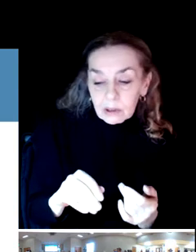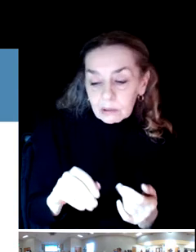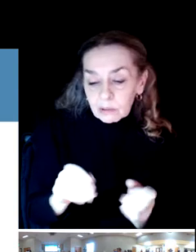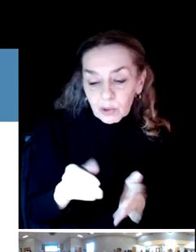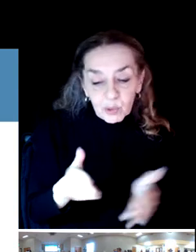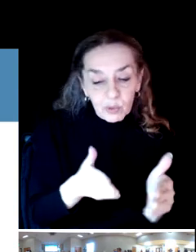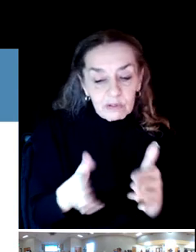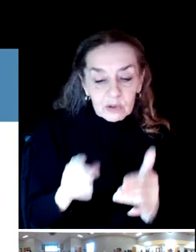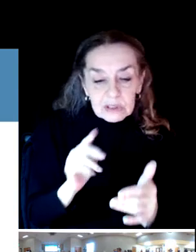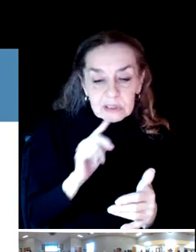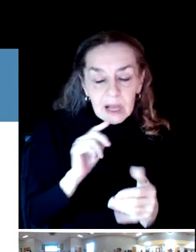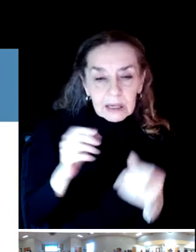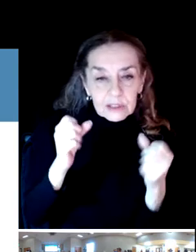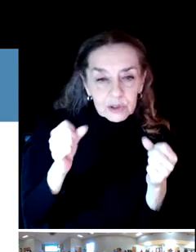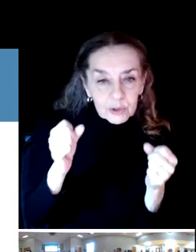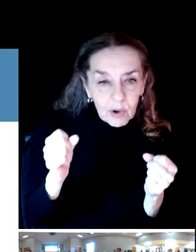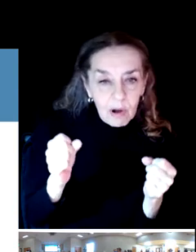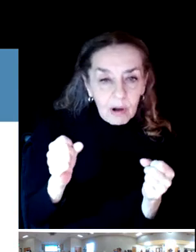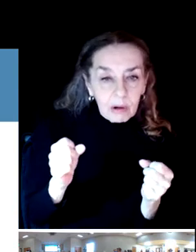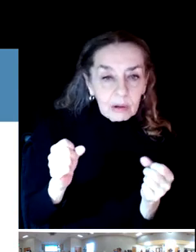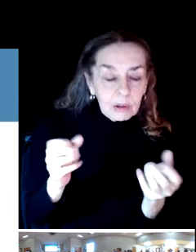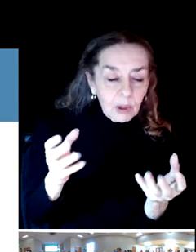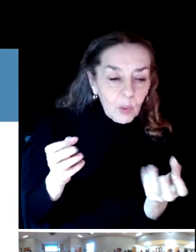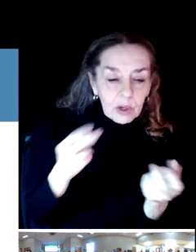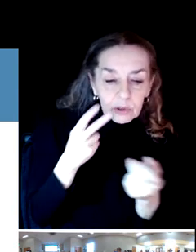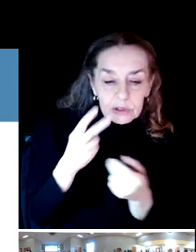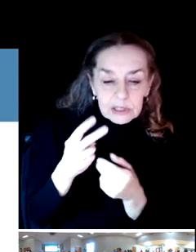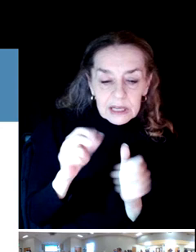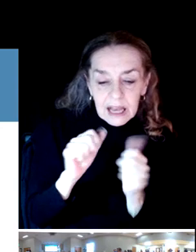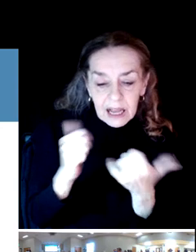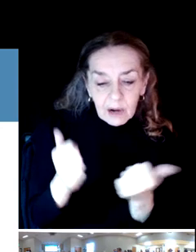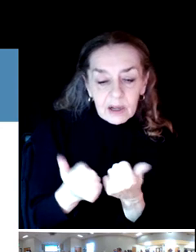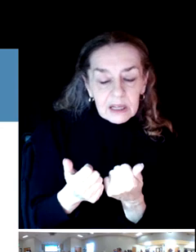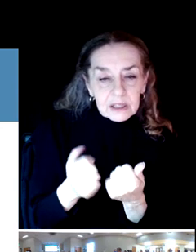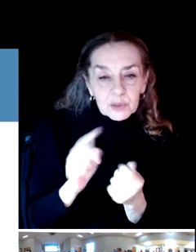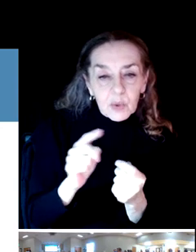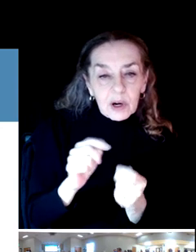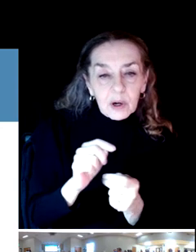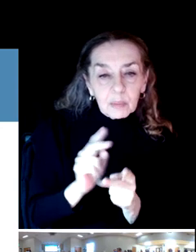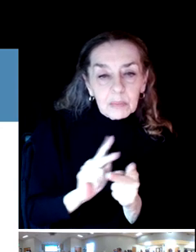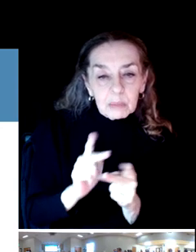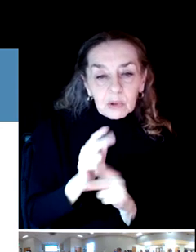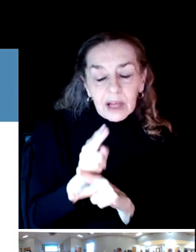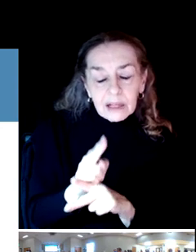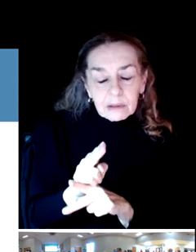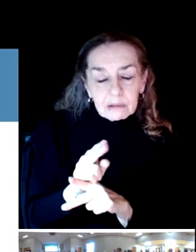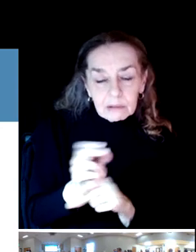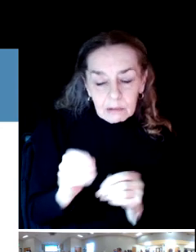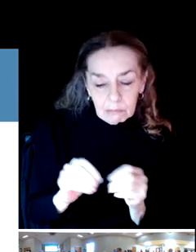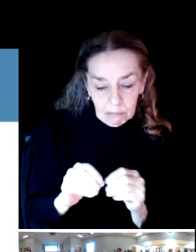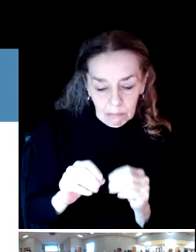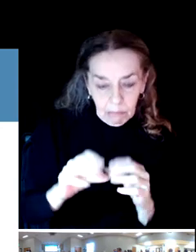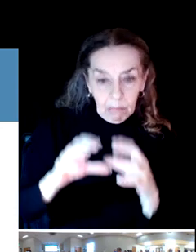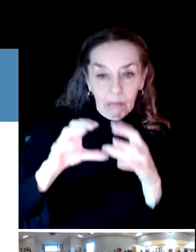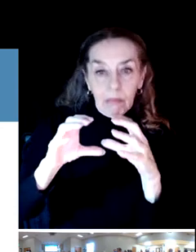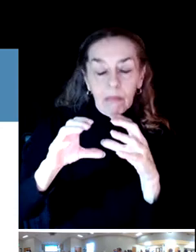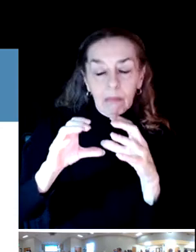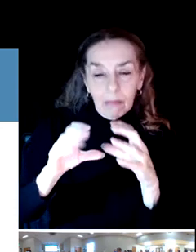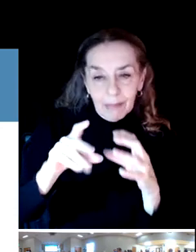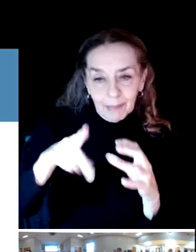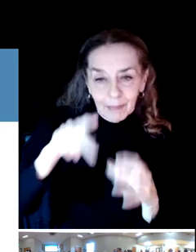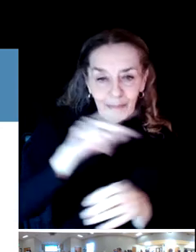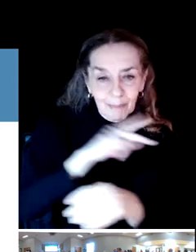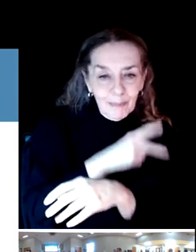Stations or areas where paddleboards can be inflated or tubes could be inflated on site.